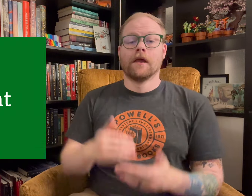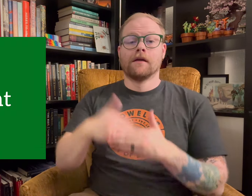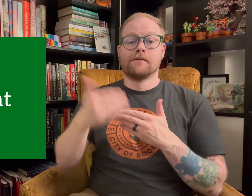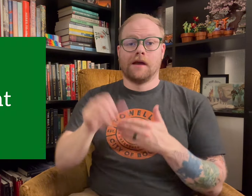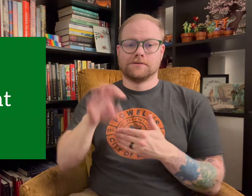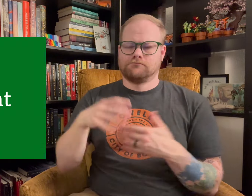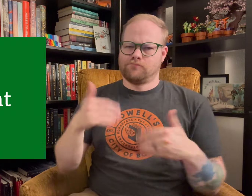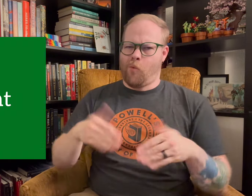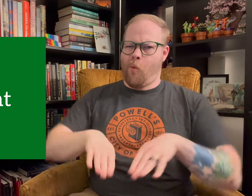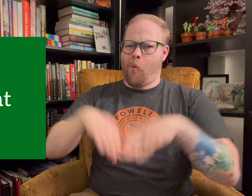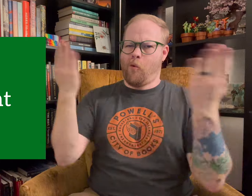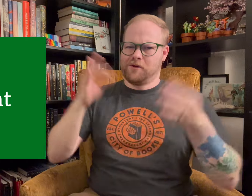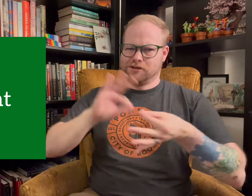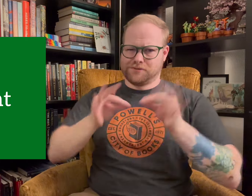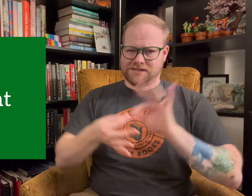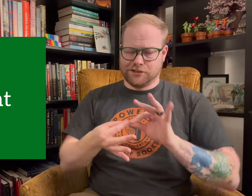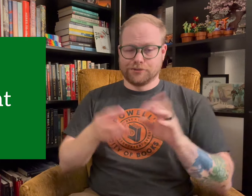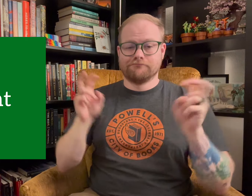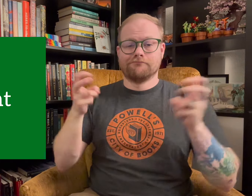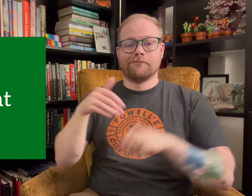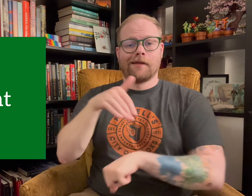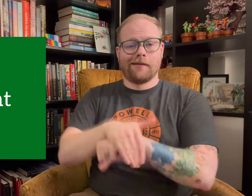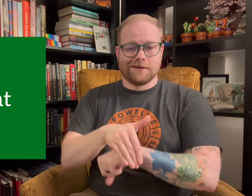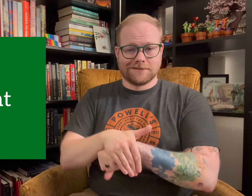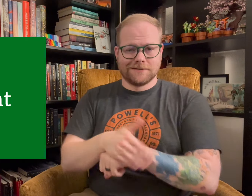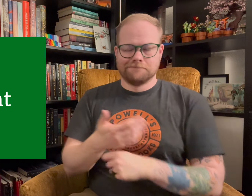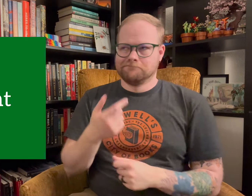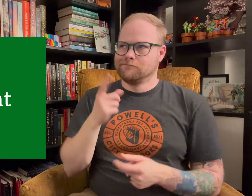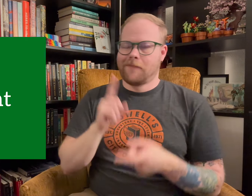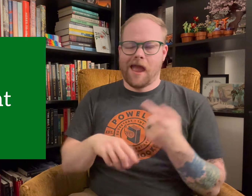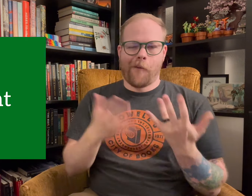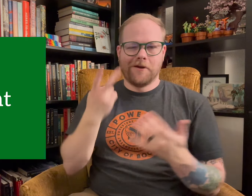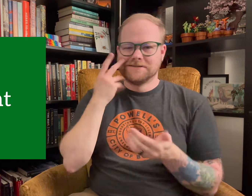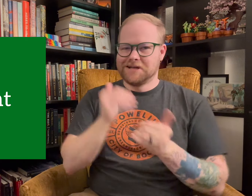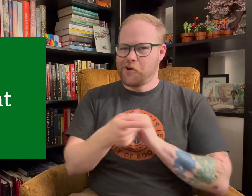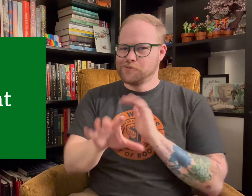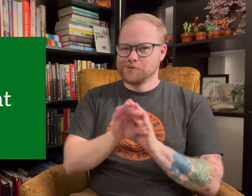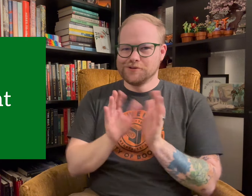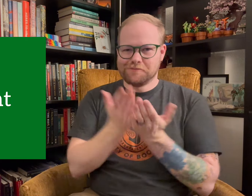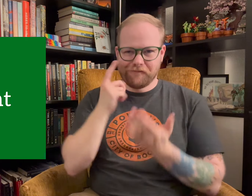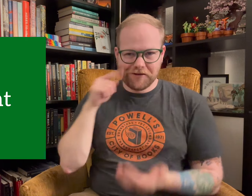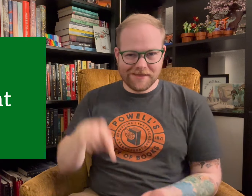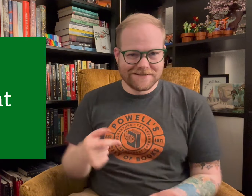The next prompt is very open to interpretation, Night. I can’t wait to see how you choose a book for this.